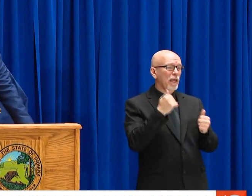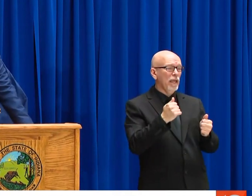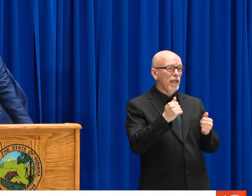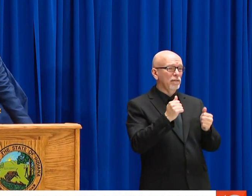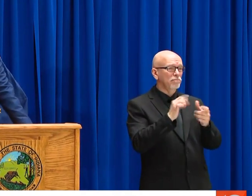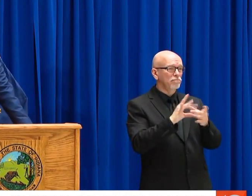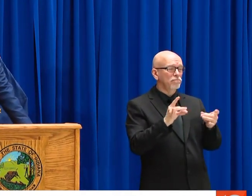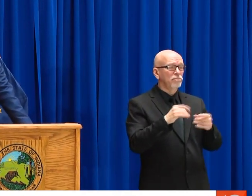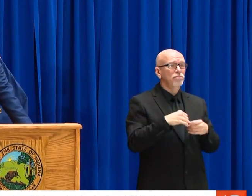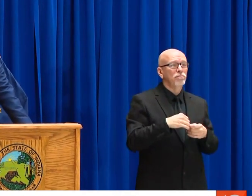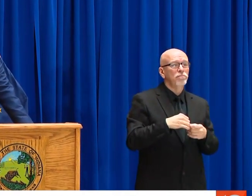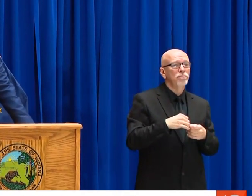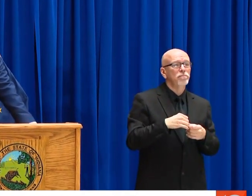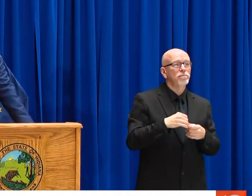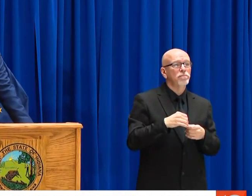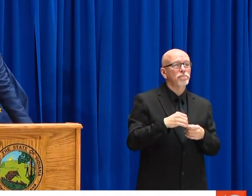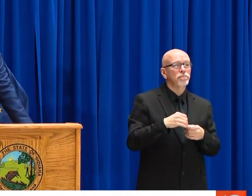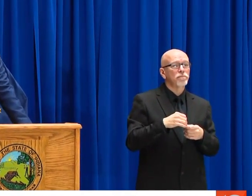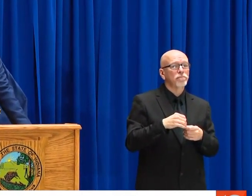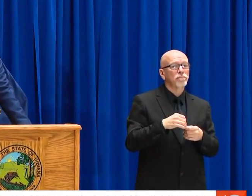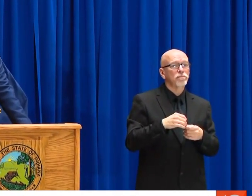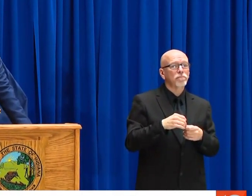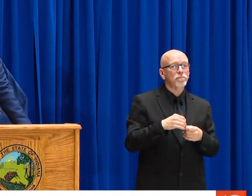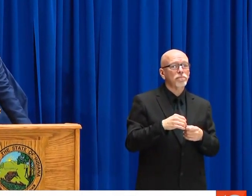AND IF I COULD JUST -- BECAUSE